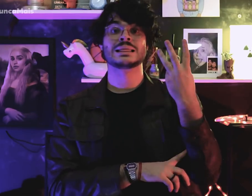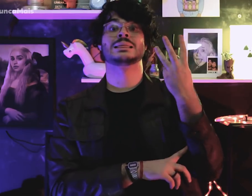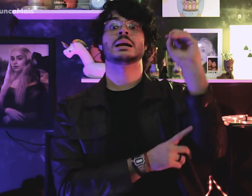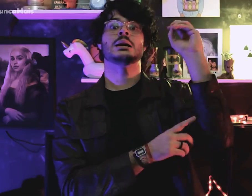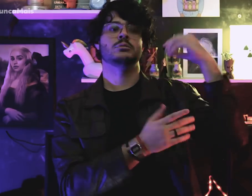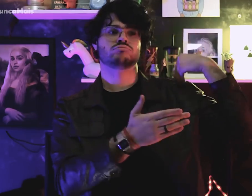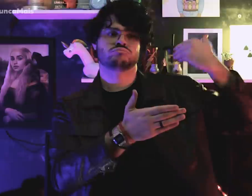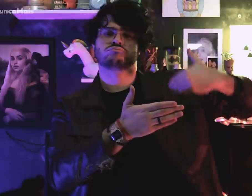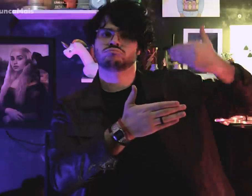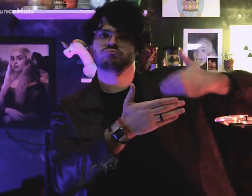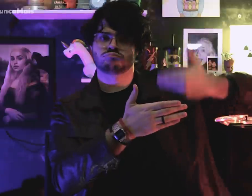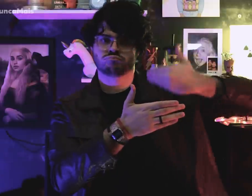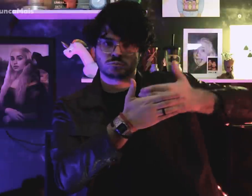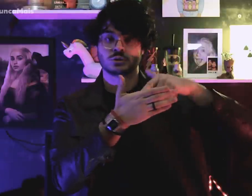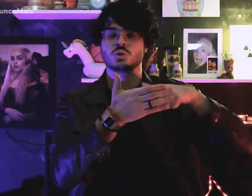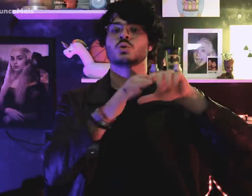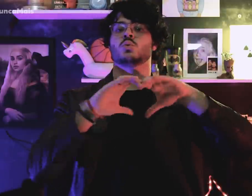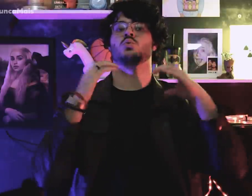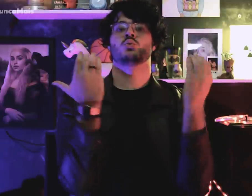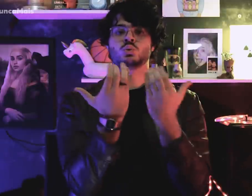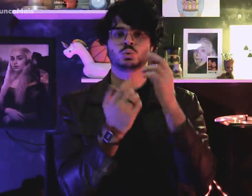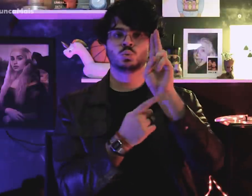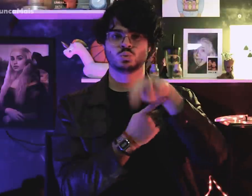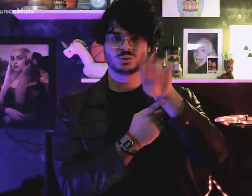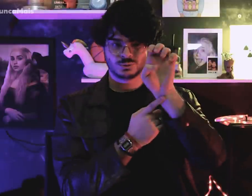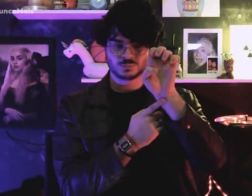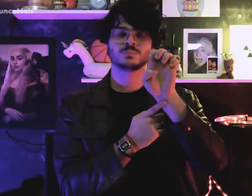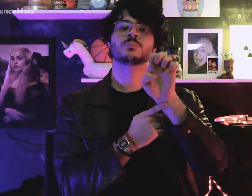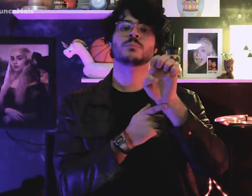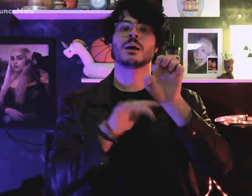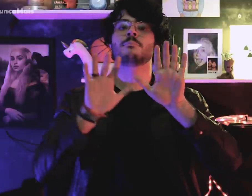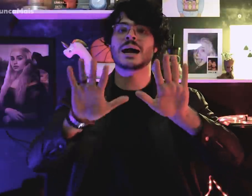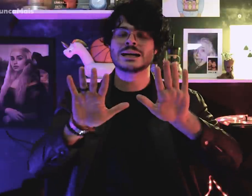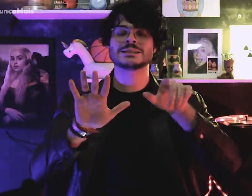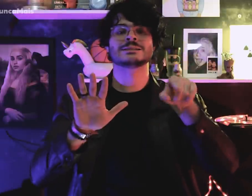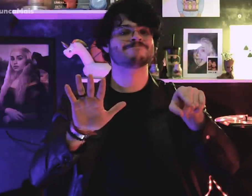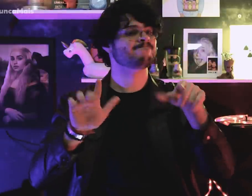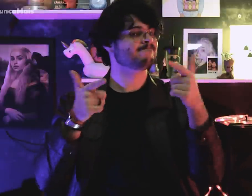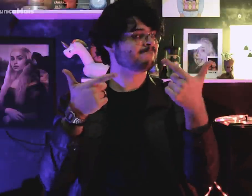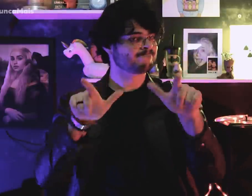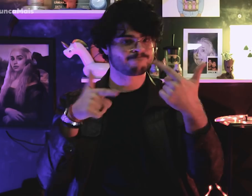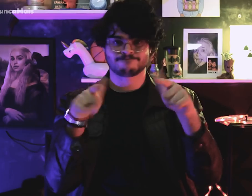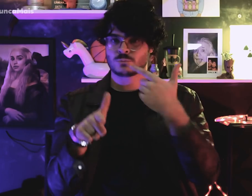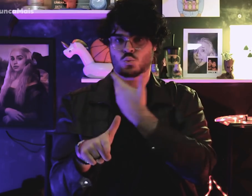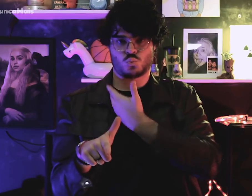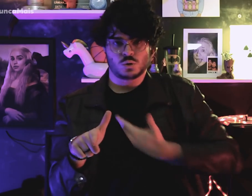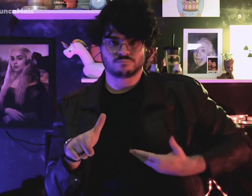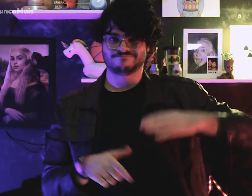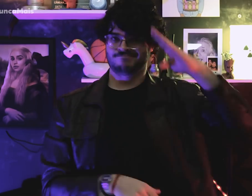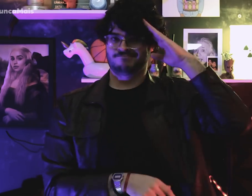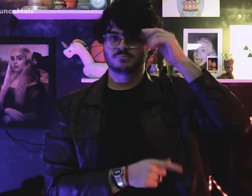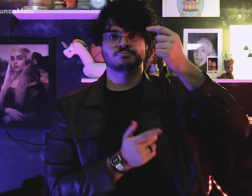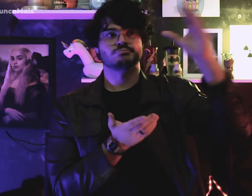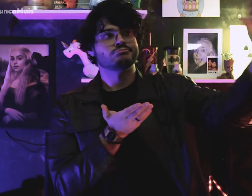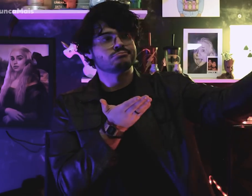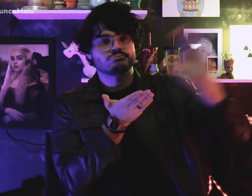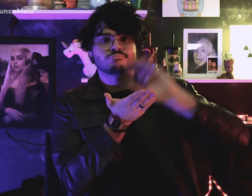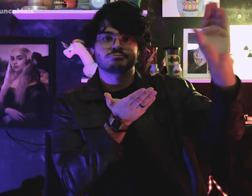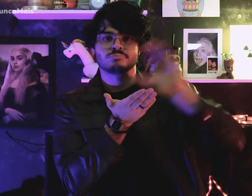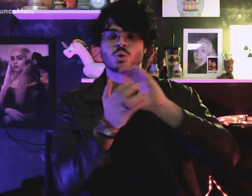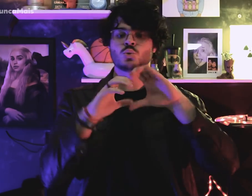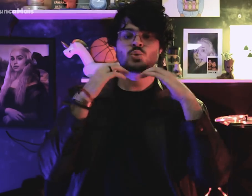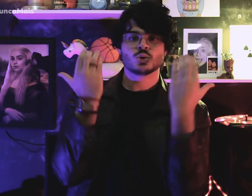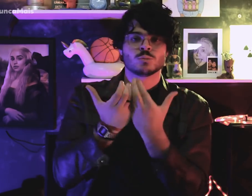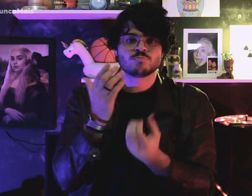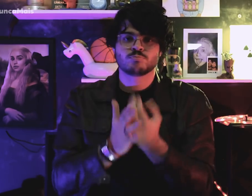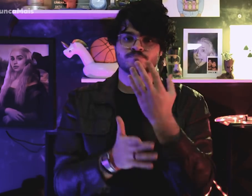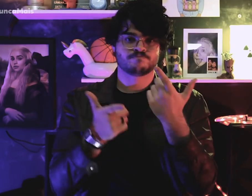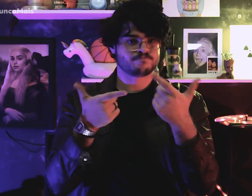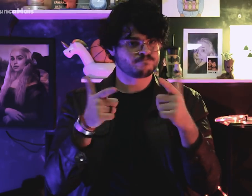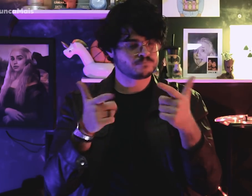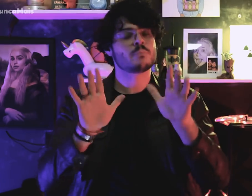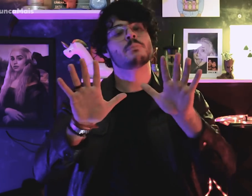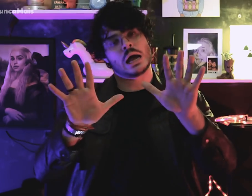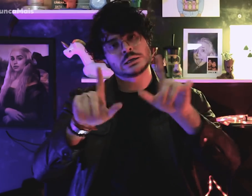the 30th UNE Congress did not was sponsored by the military government,